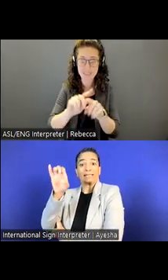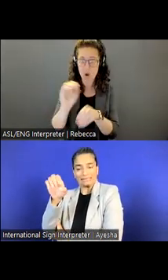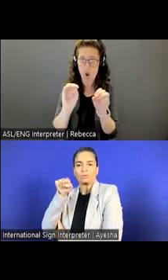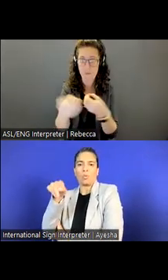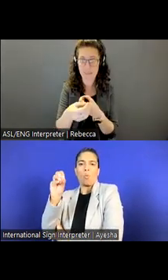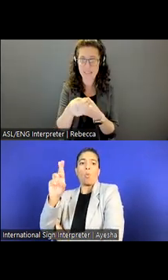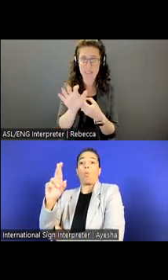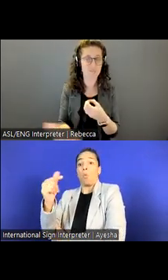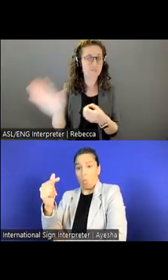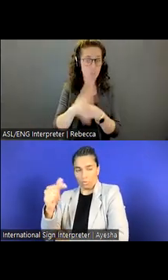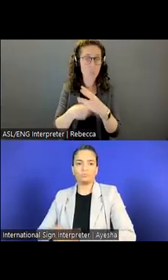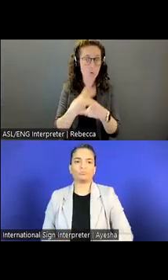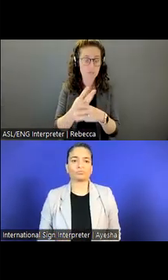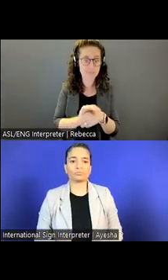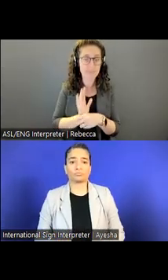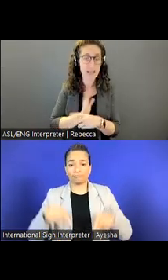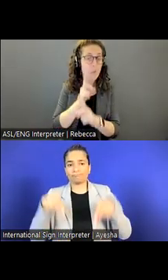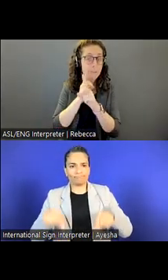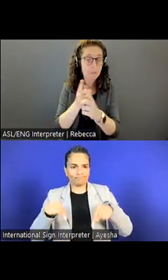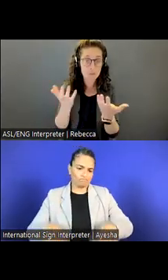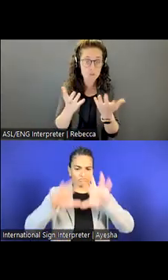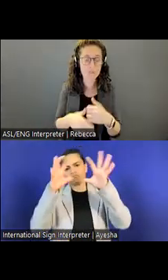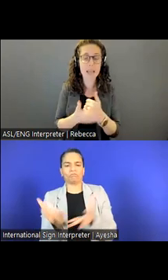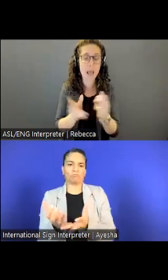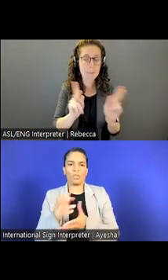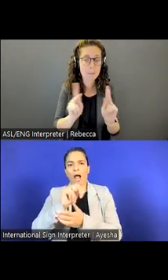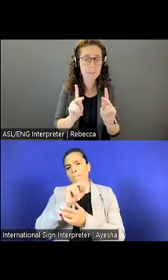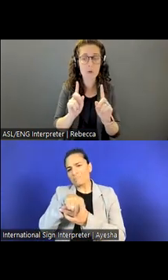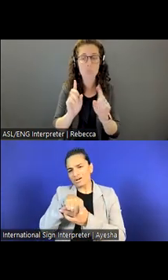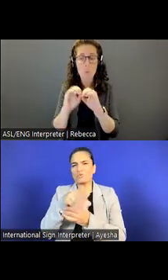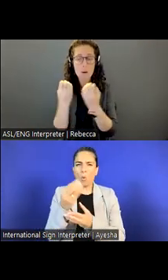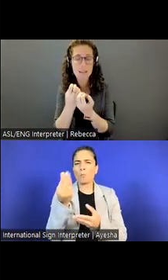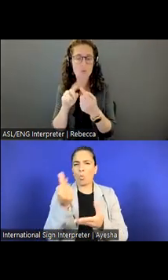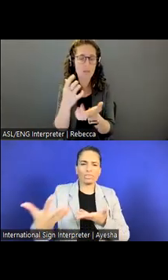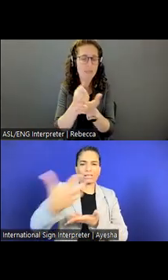Our mission is to help people and organizations that leverage power of international education